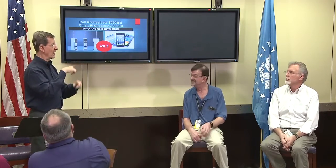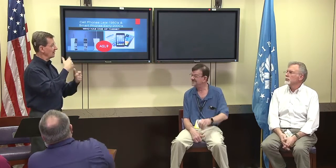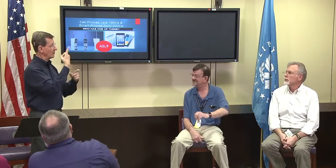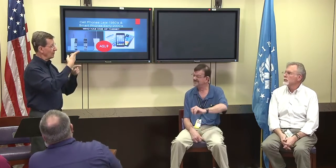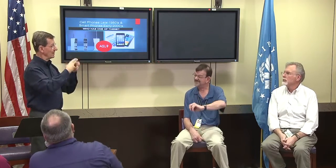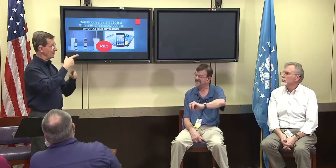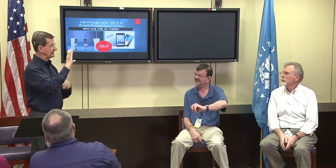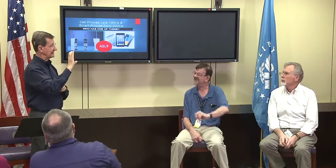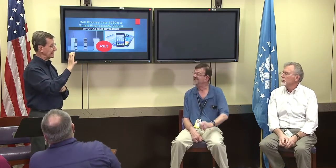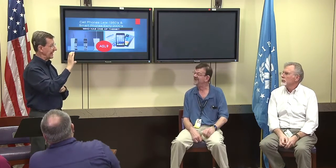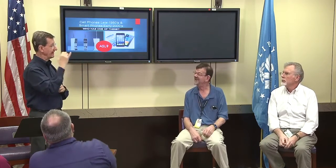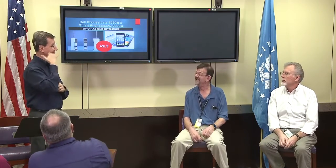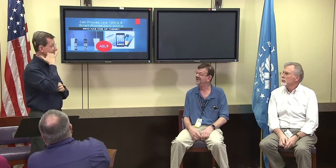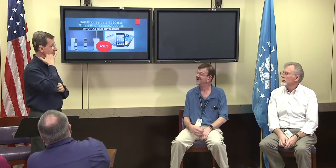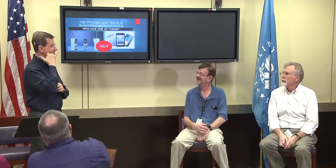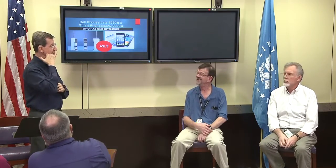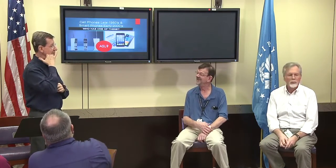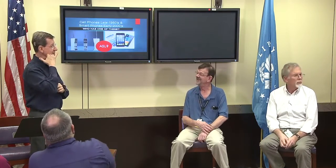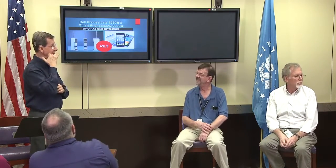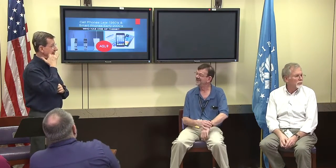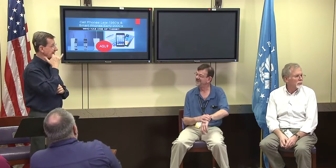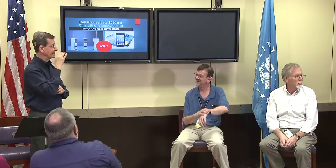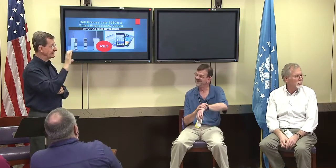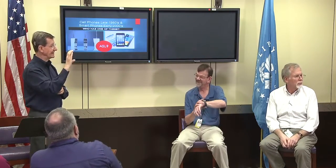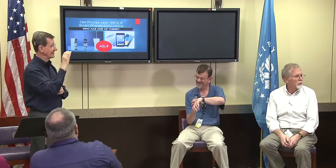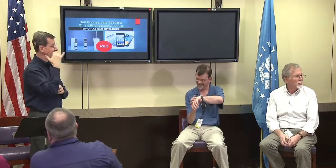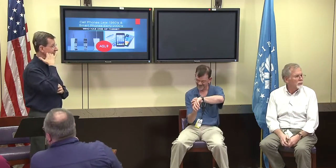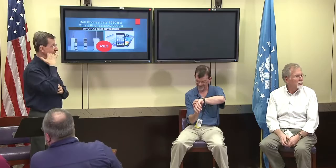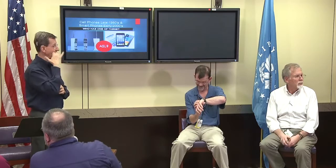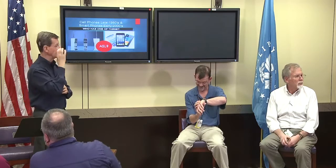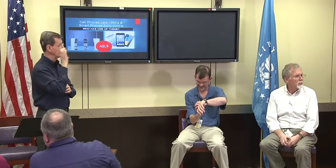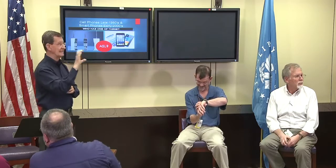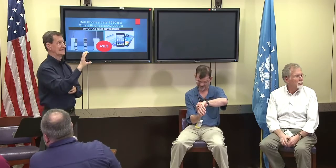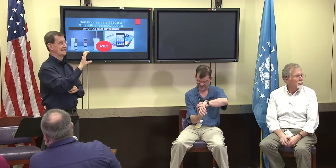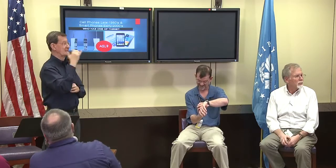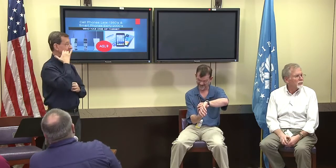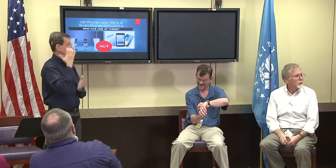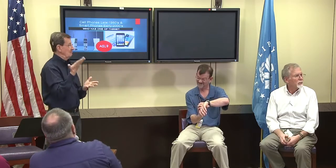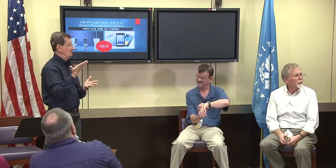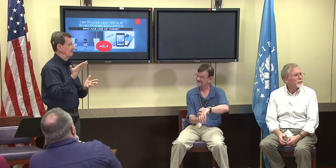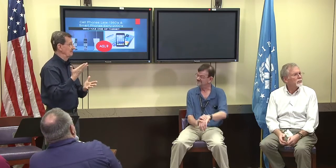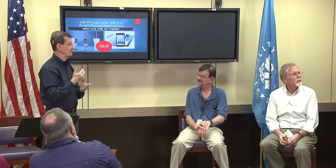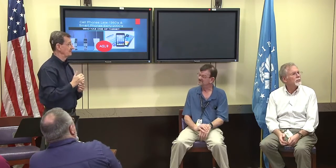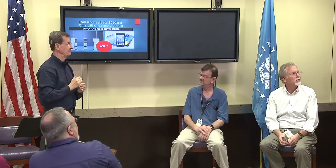Do you want to mention about them about the C phone?